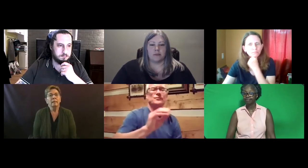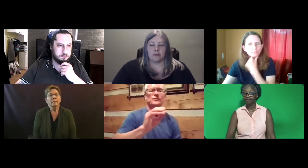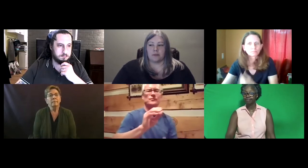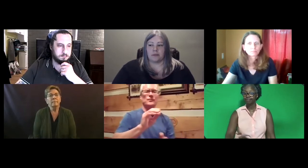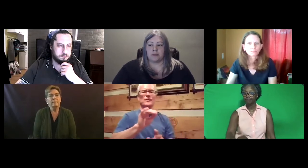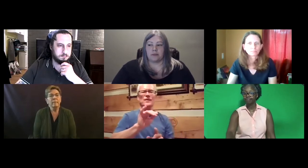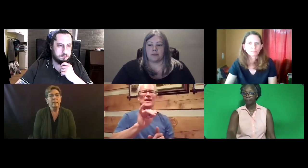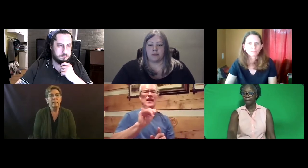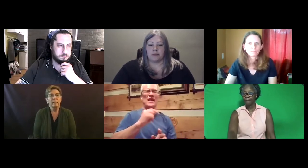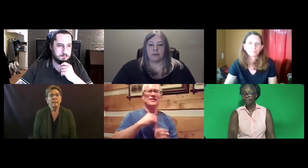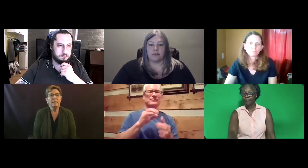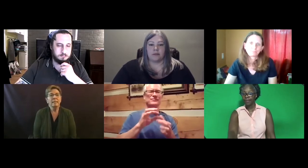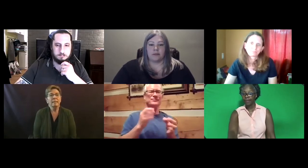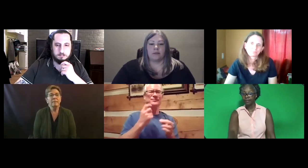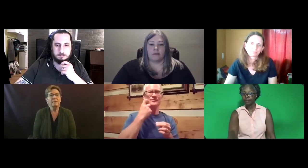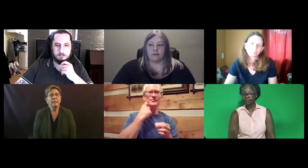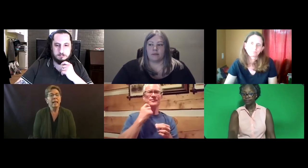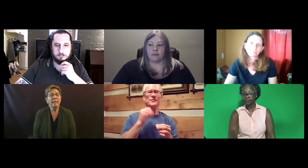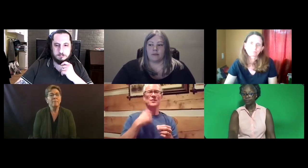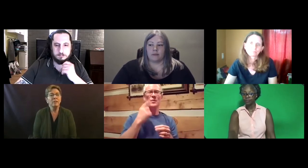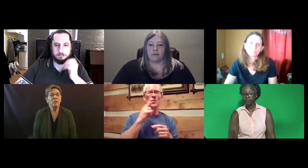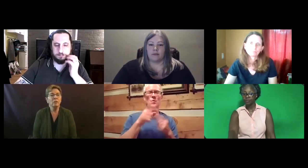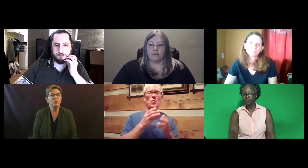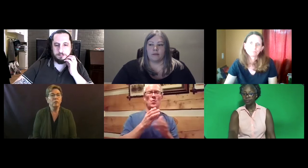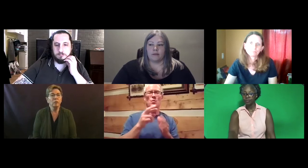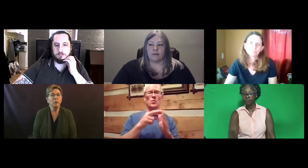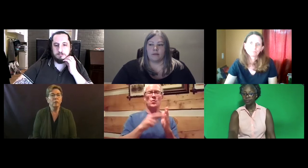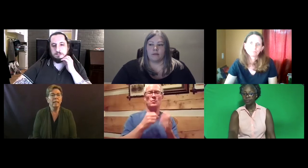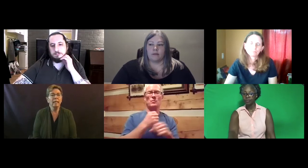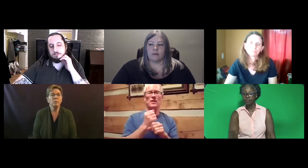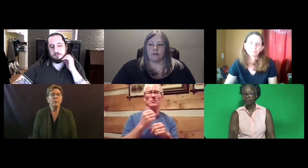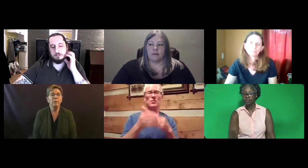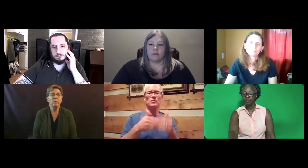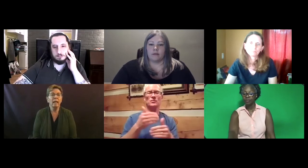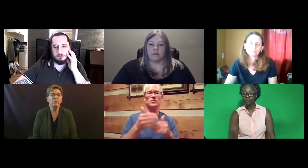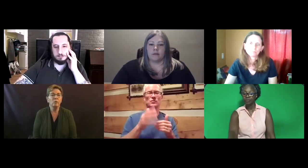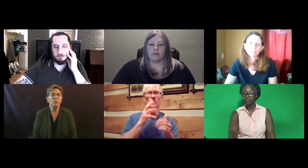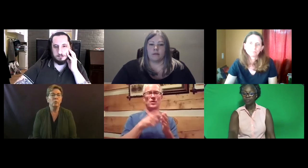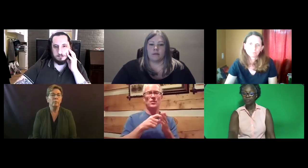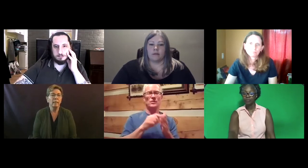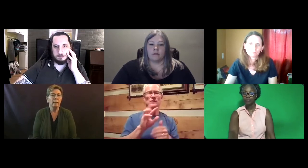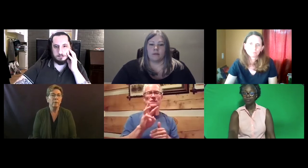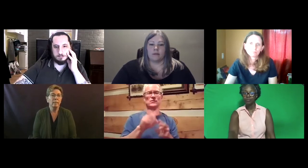Cliff: As I mentioned earlier, that we will have to go through the rule-making process